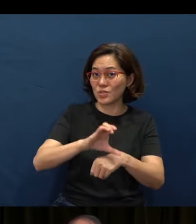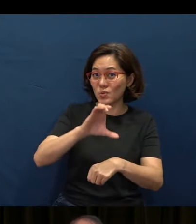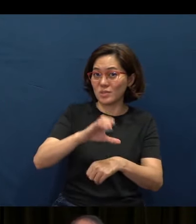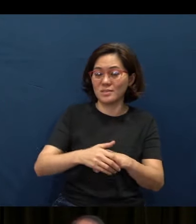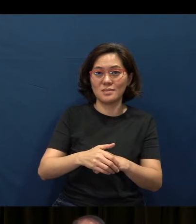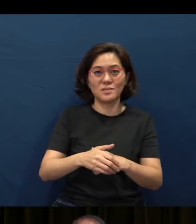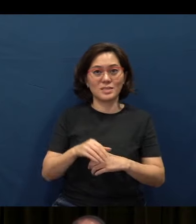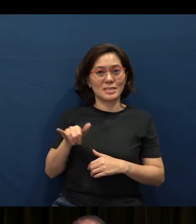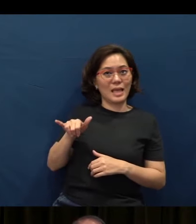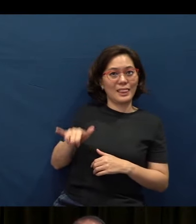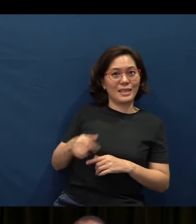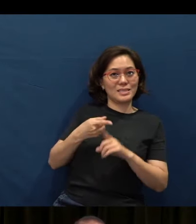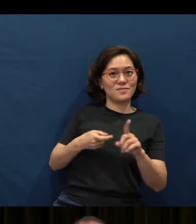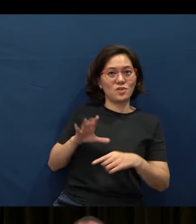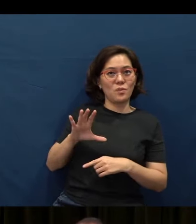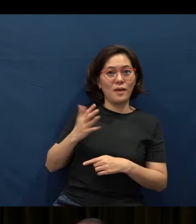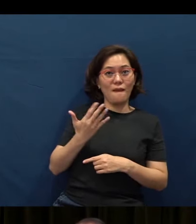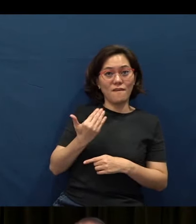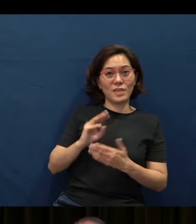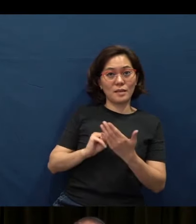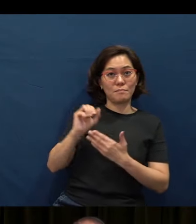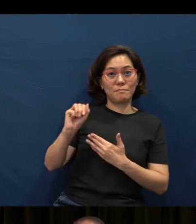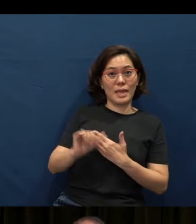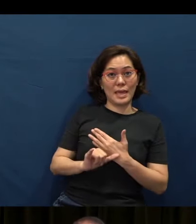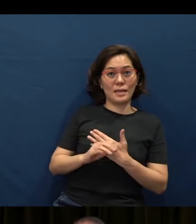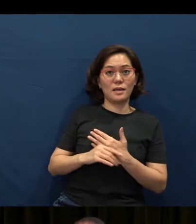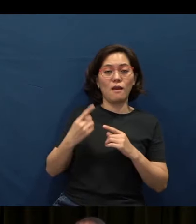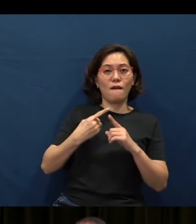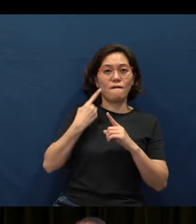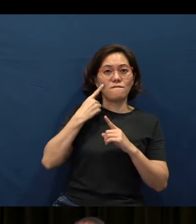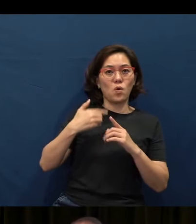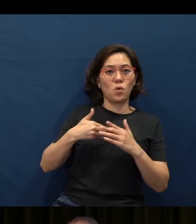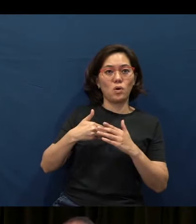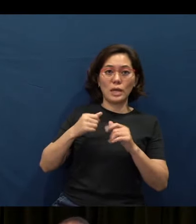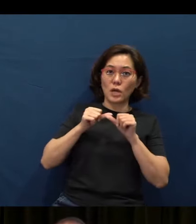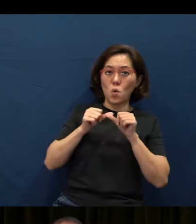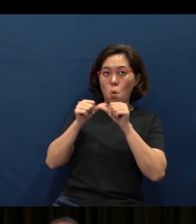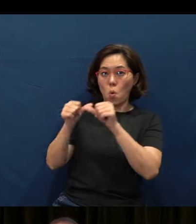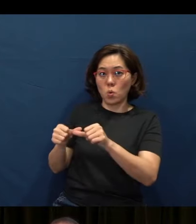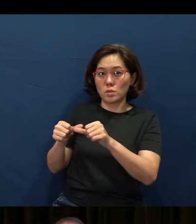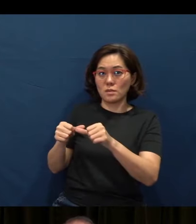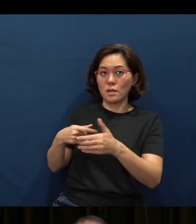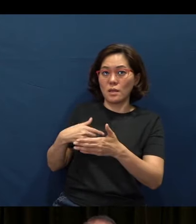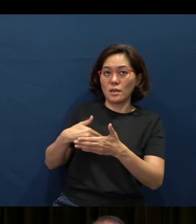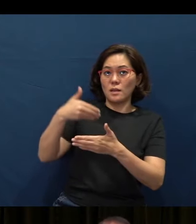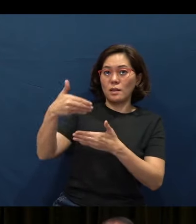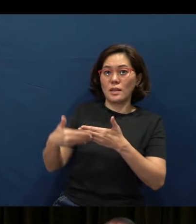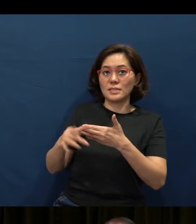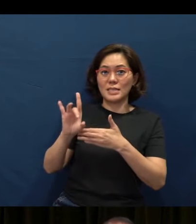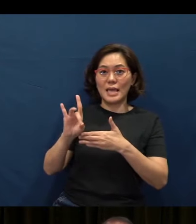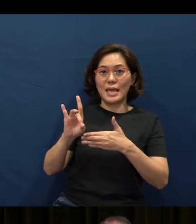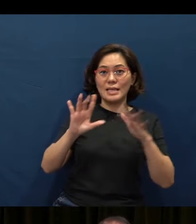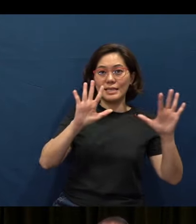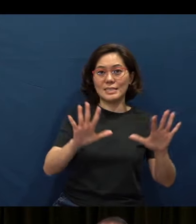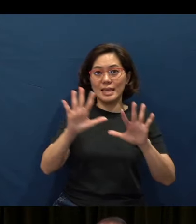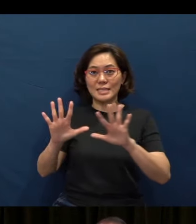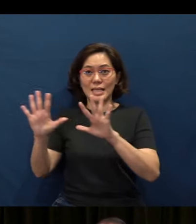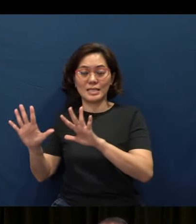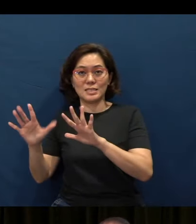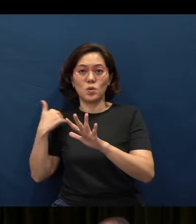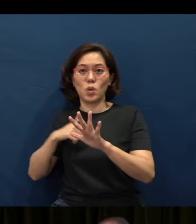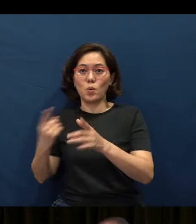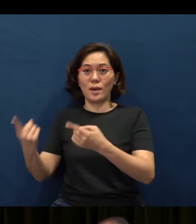So from the 15th of May (and continuing) for the next eight Sundays, we will come together